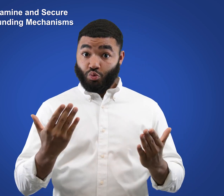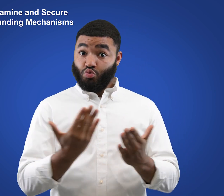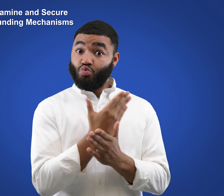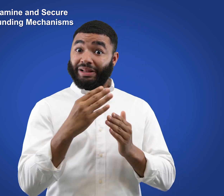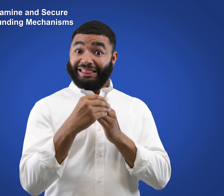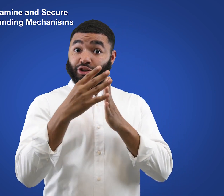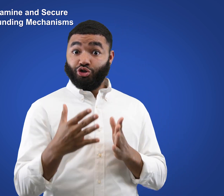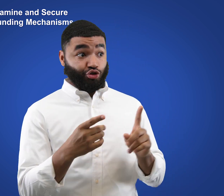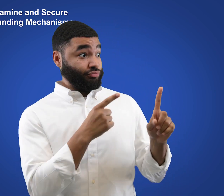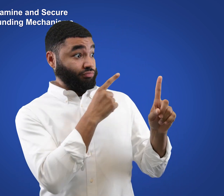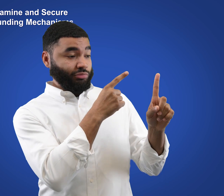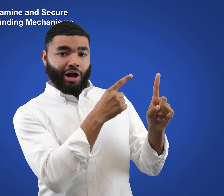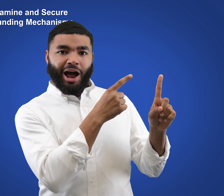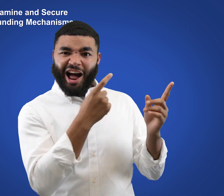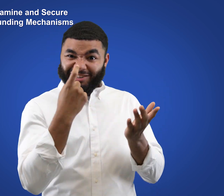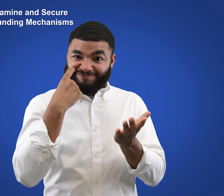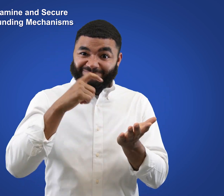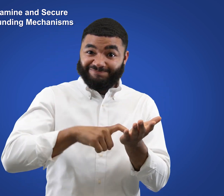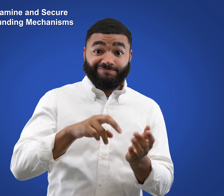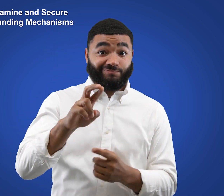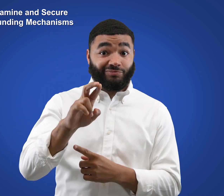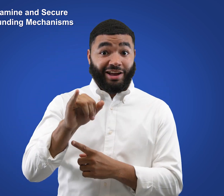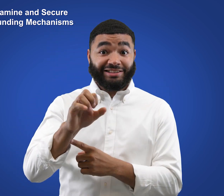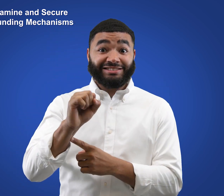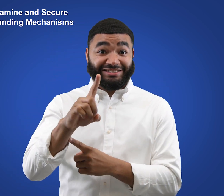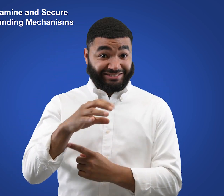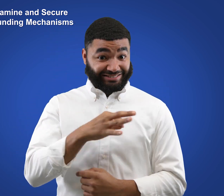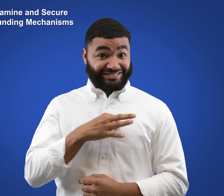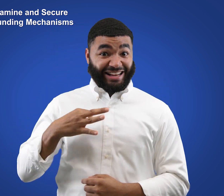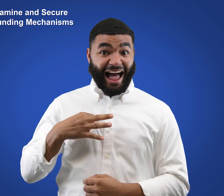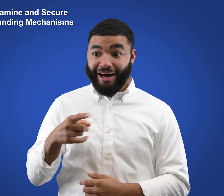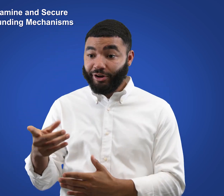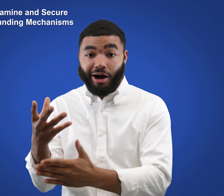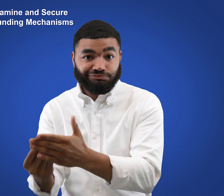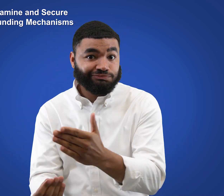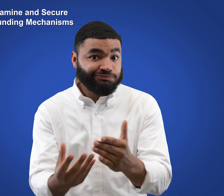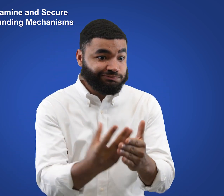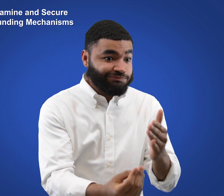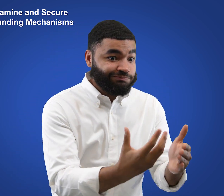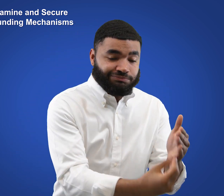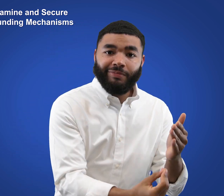The new leader will recognize the staffing needs of RISD